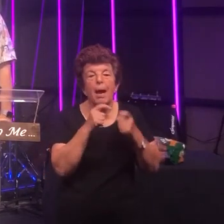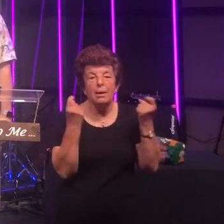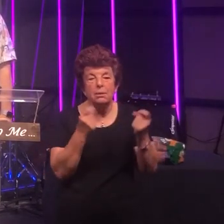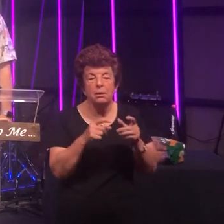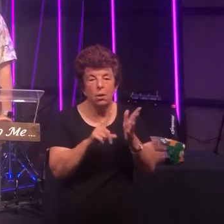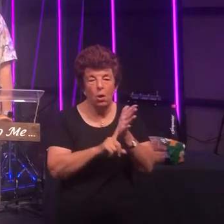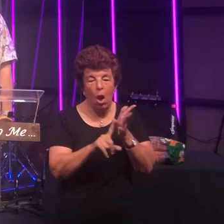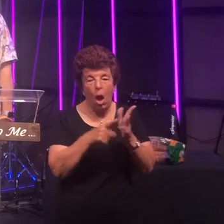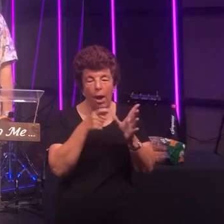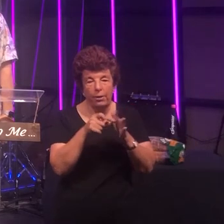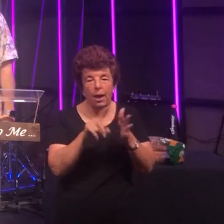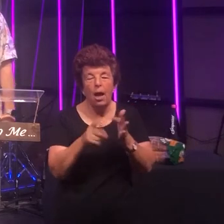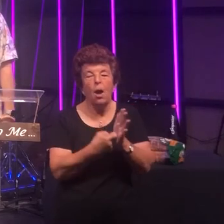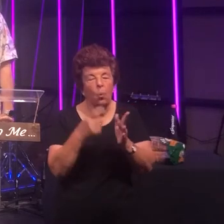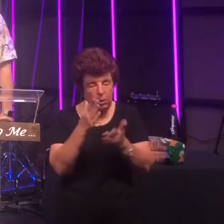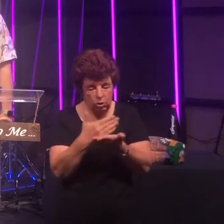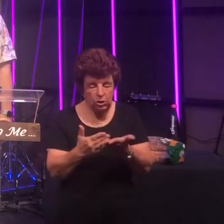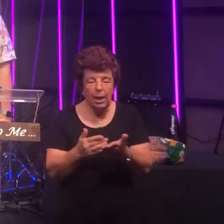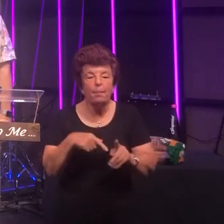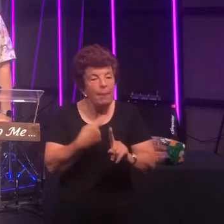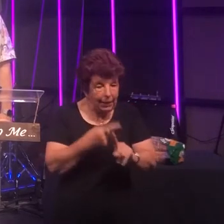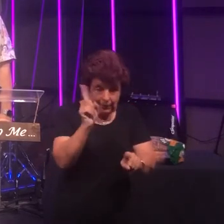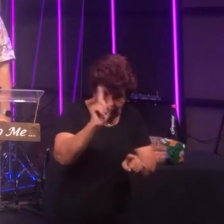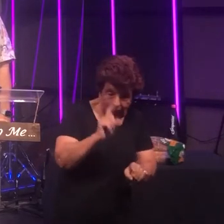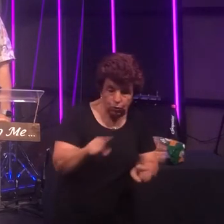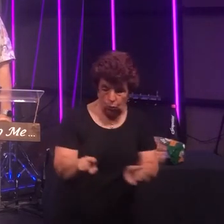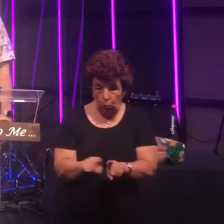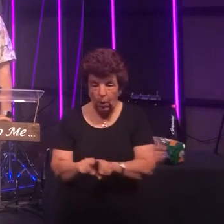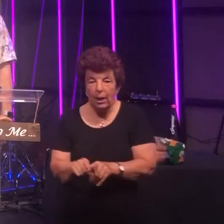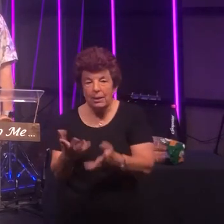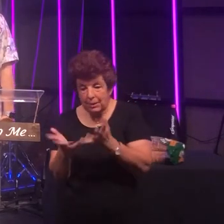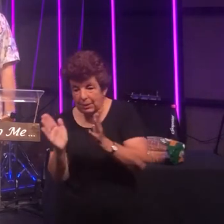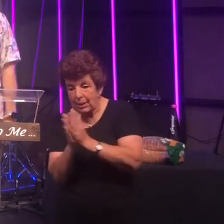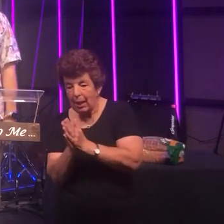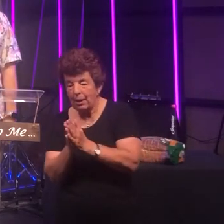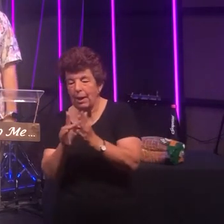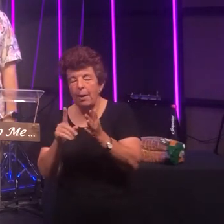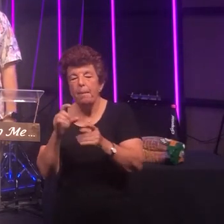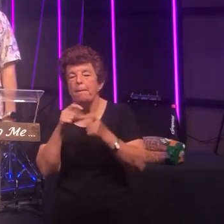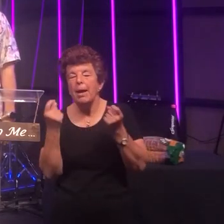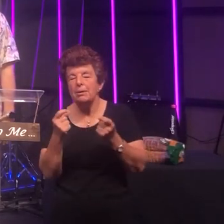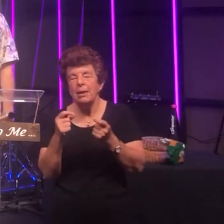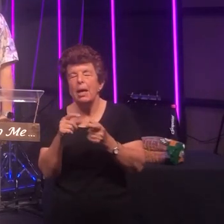with us on Sunday and today as well but on Sunday Linda our kids pastor tells us